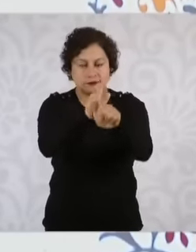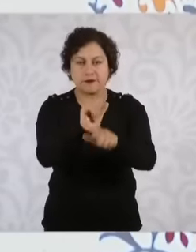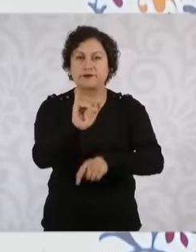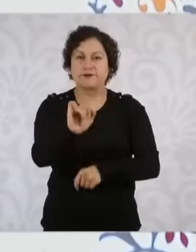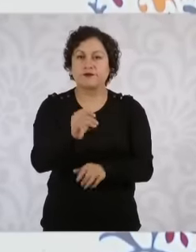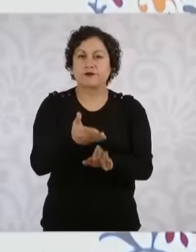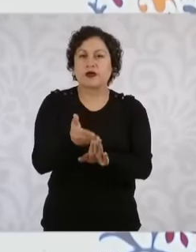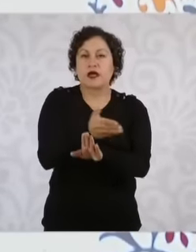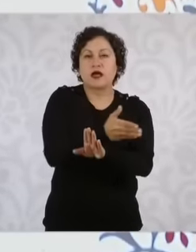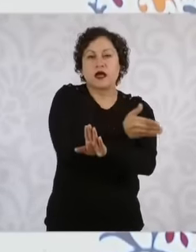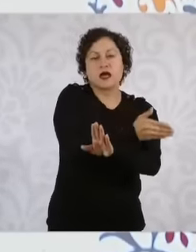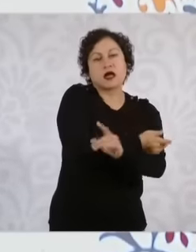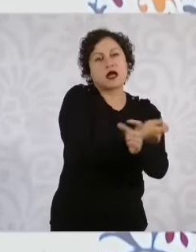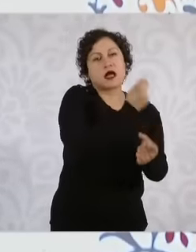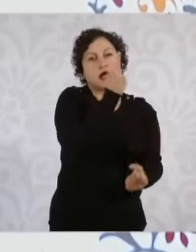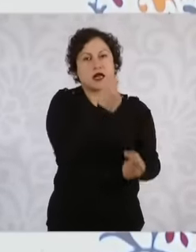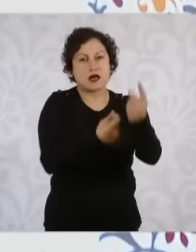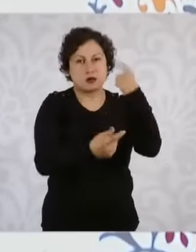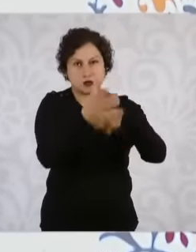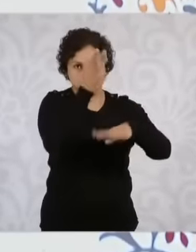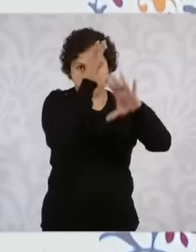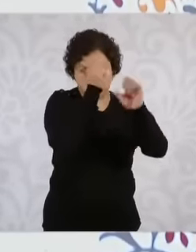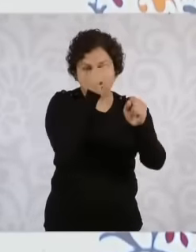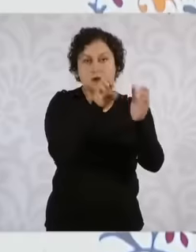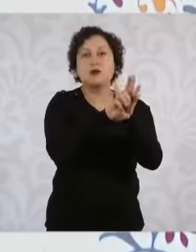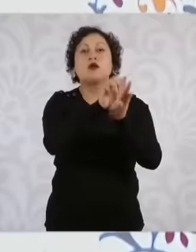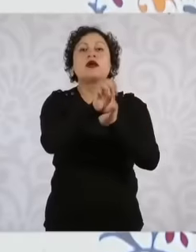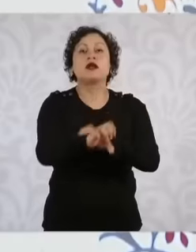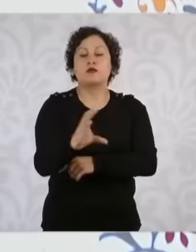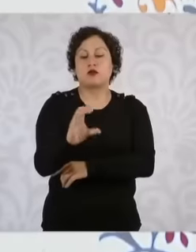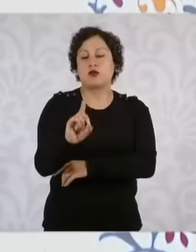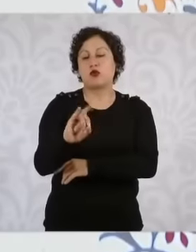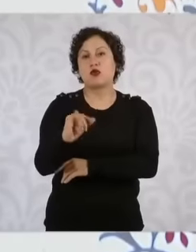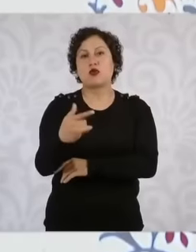diseases, for example the issue of the heart attack code for the care of heart attacks with the